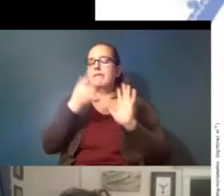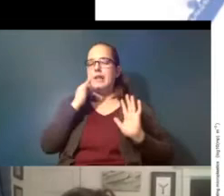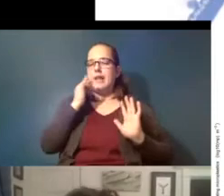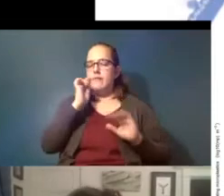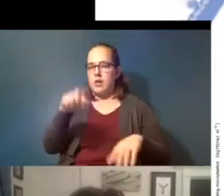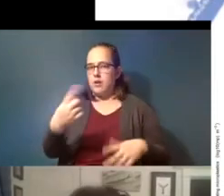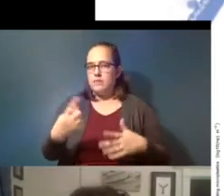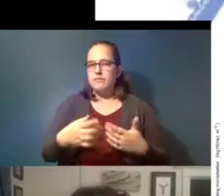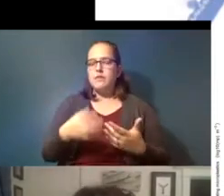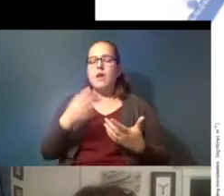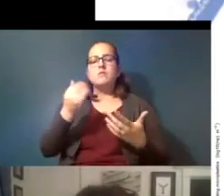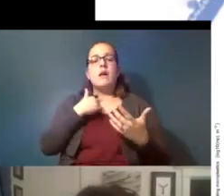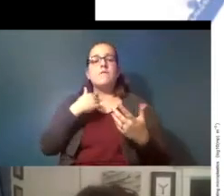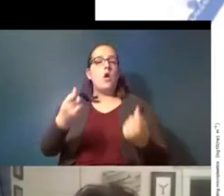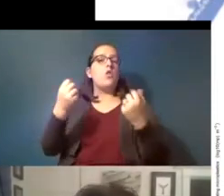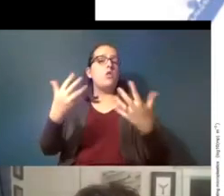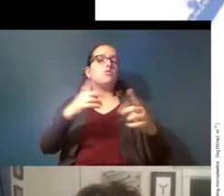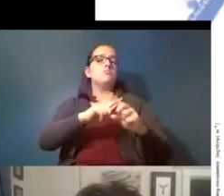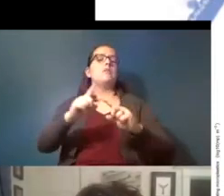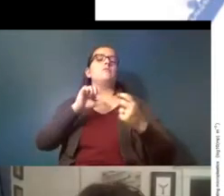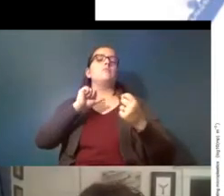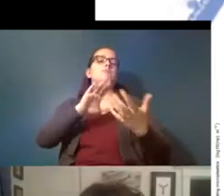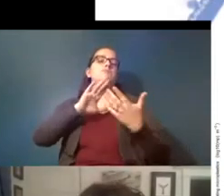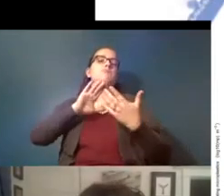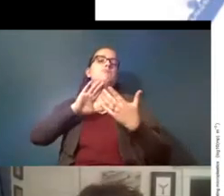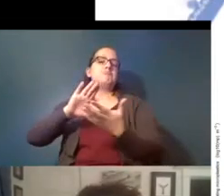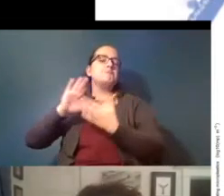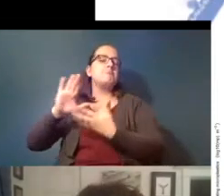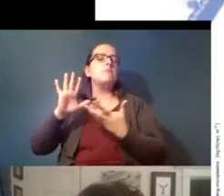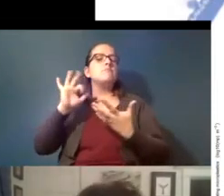and there have been lots of different approaches that have been suggested